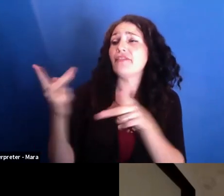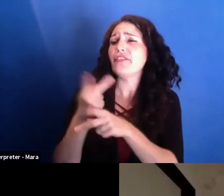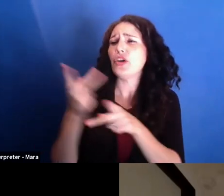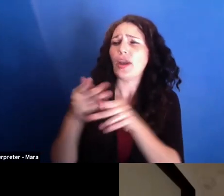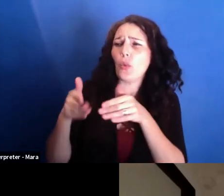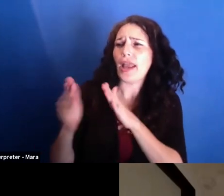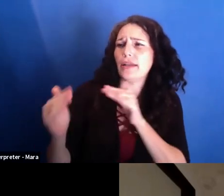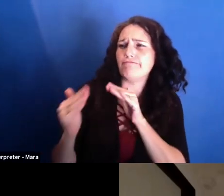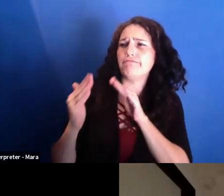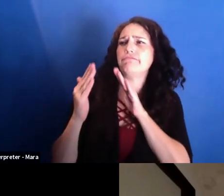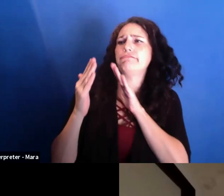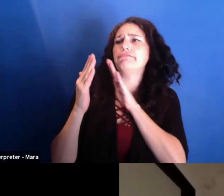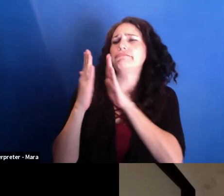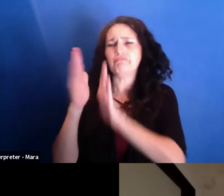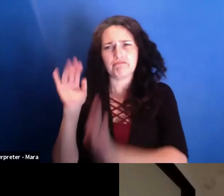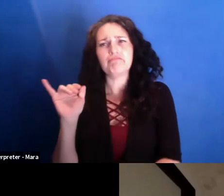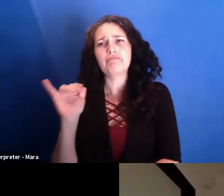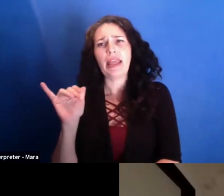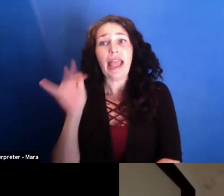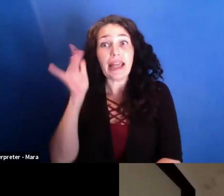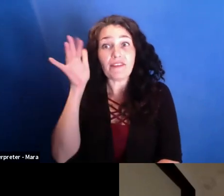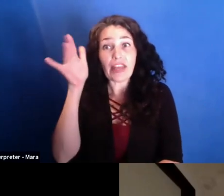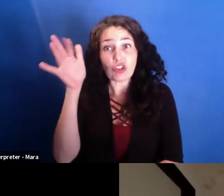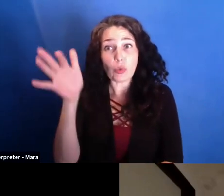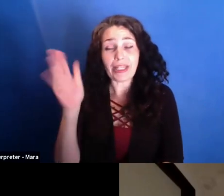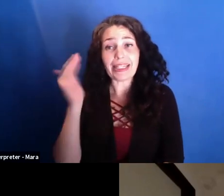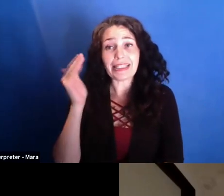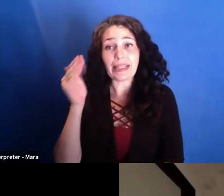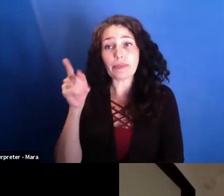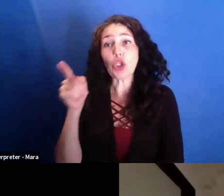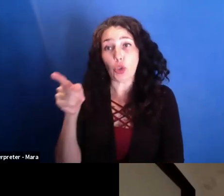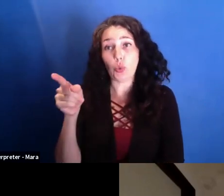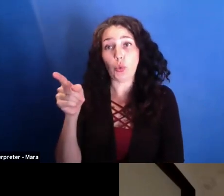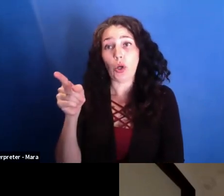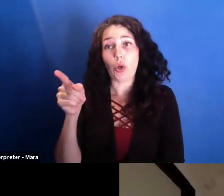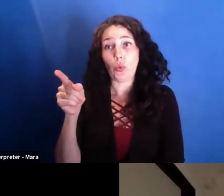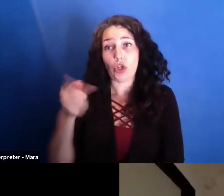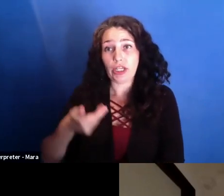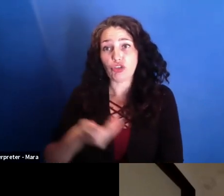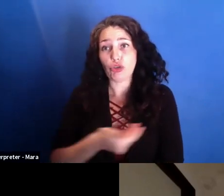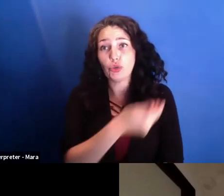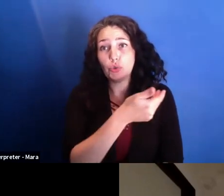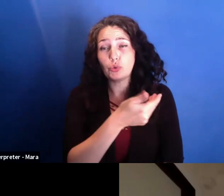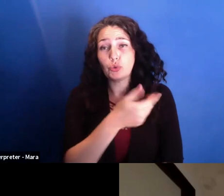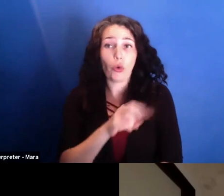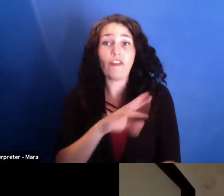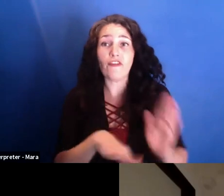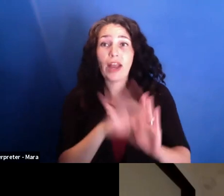And eventually, it seems like you were introduced or you discovered these journalists from the "Sports